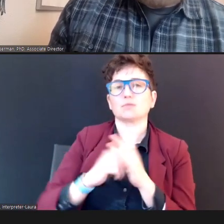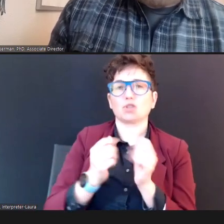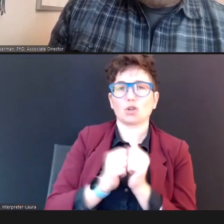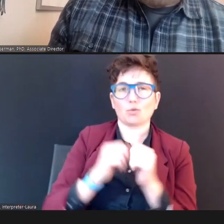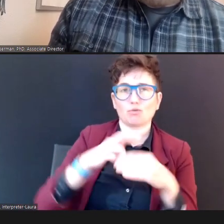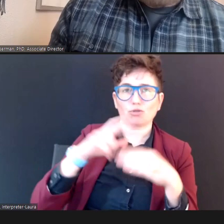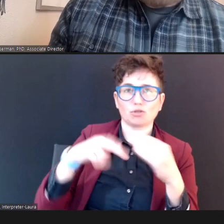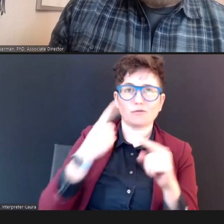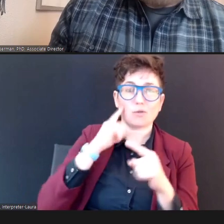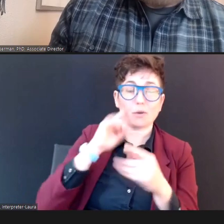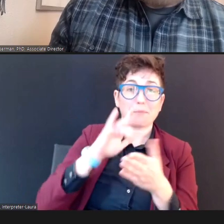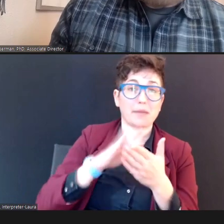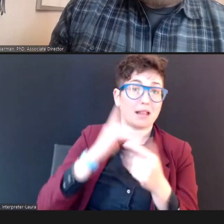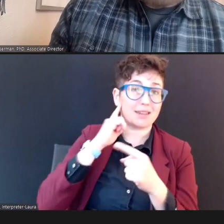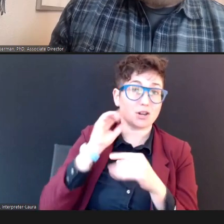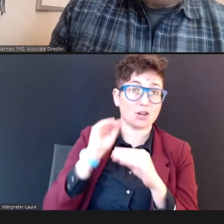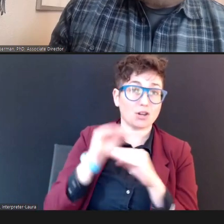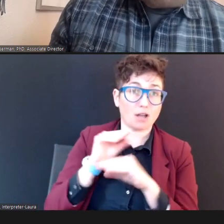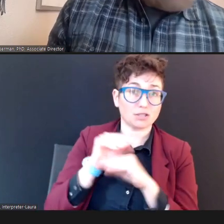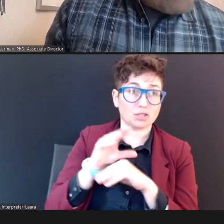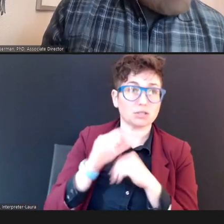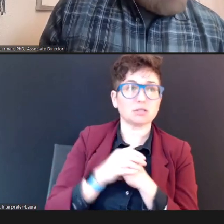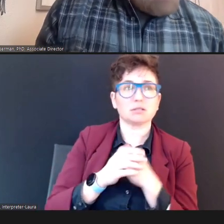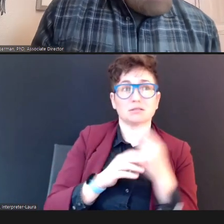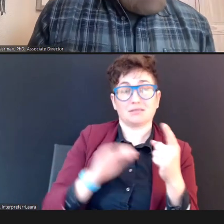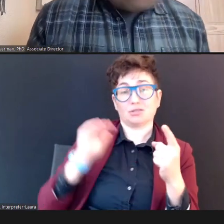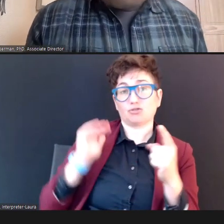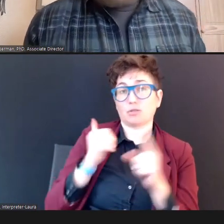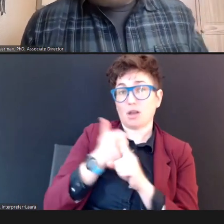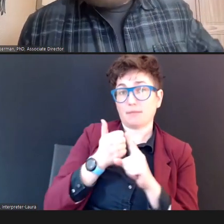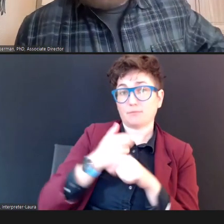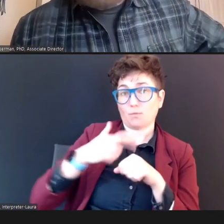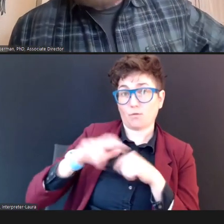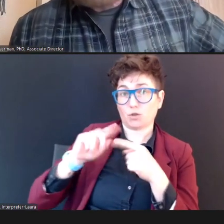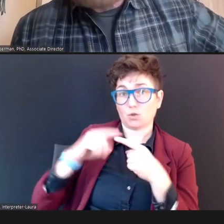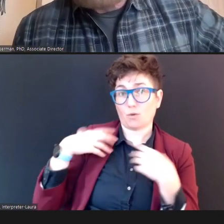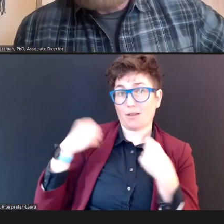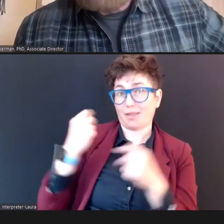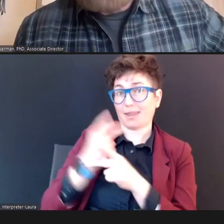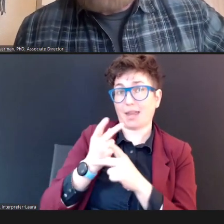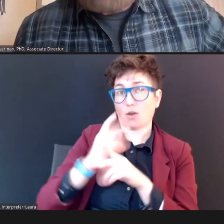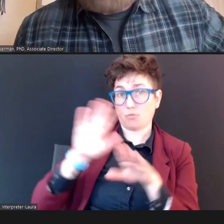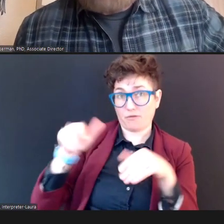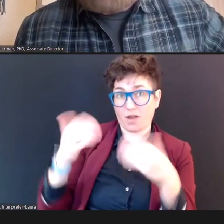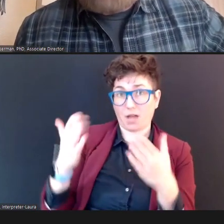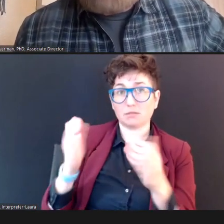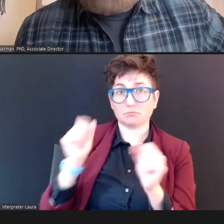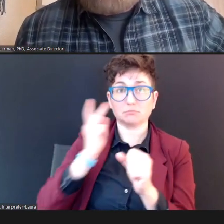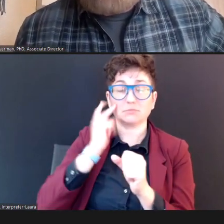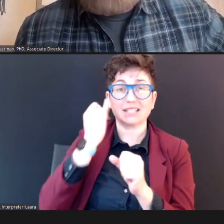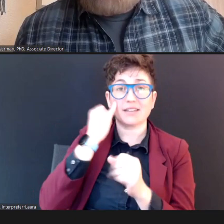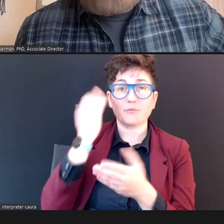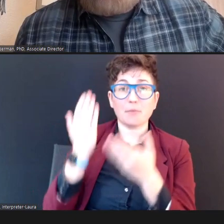So since the Child was referred to the healthcare provider, to see if there might be any middle ear health-related problems, that may